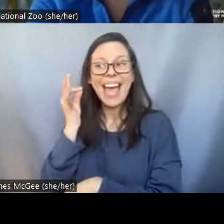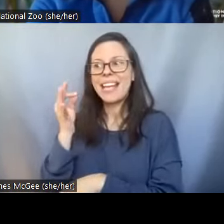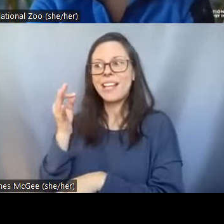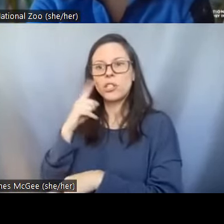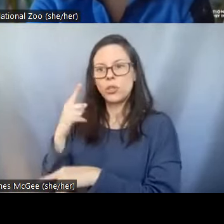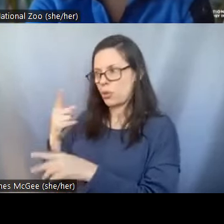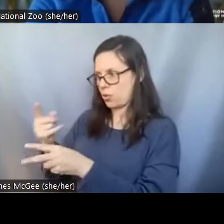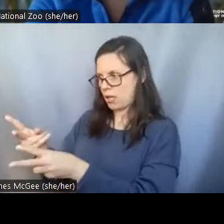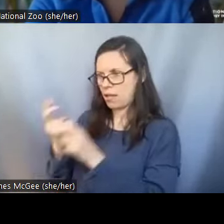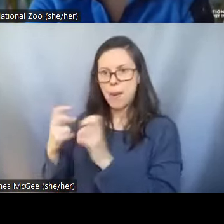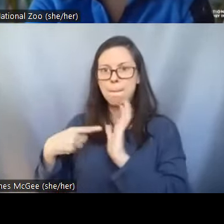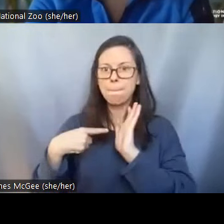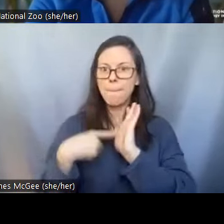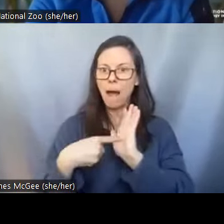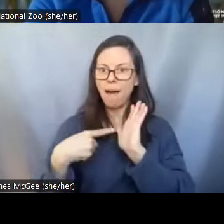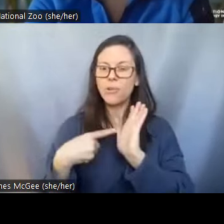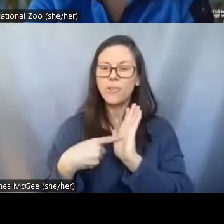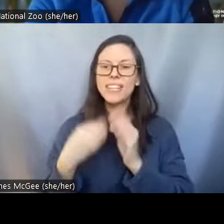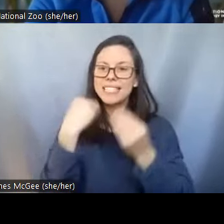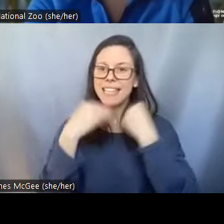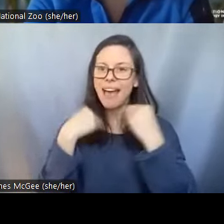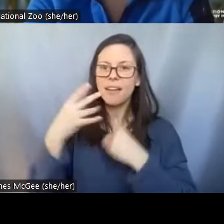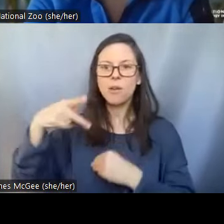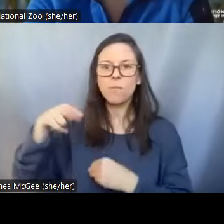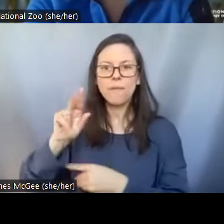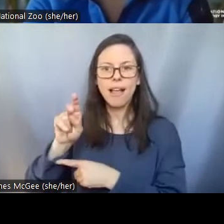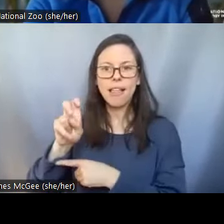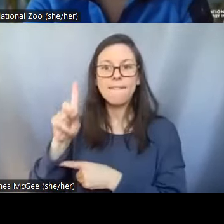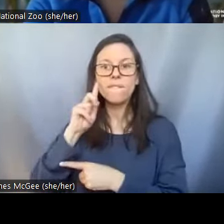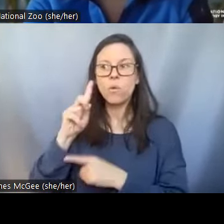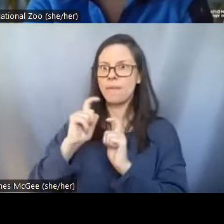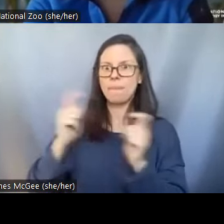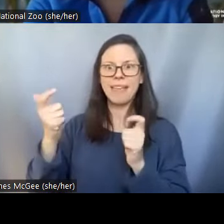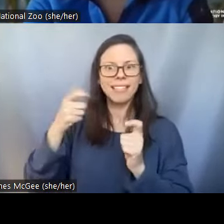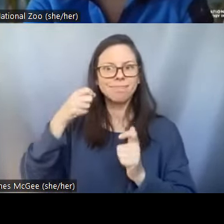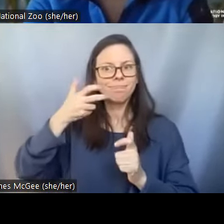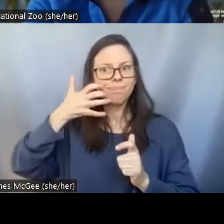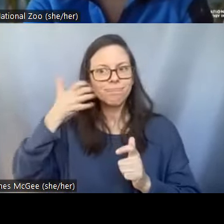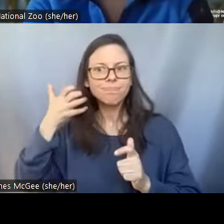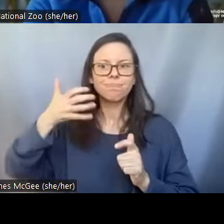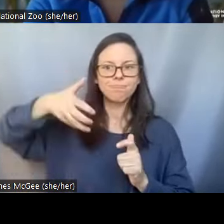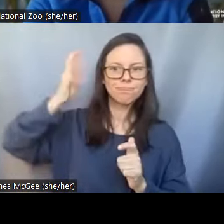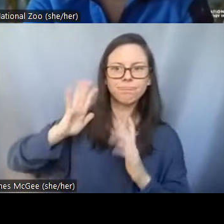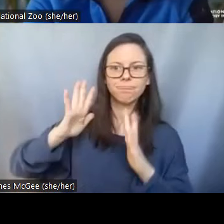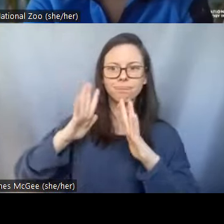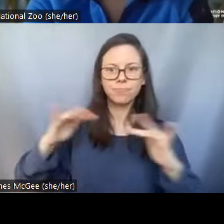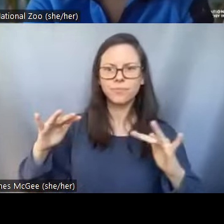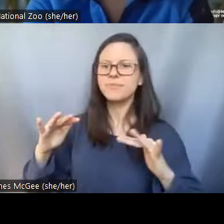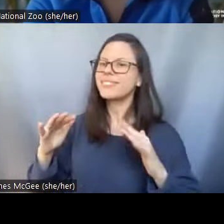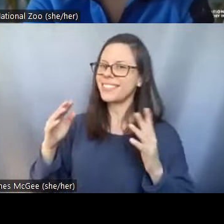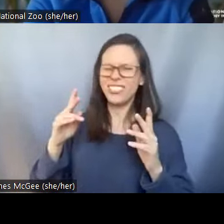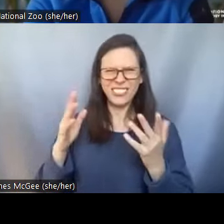So this sounds very similar that once you figure out how to better preserve cat samples for the